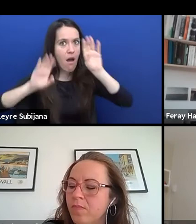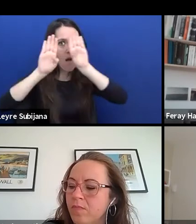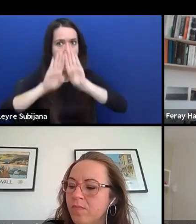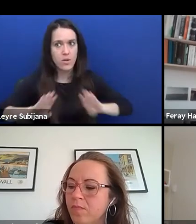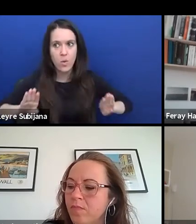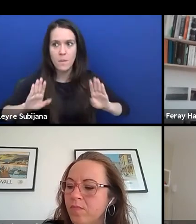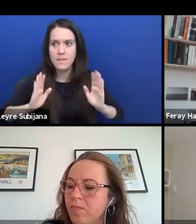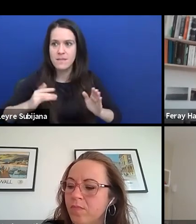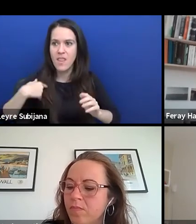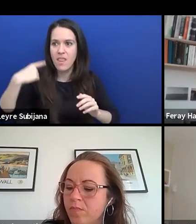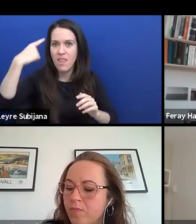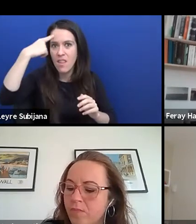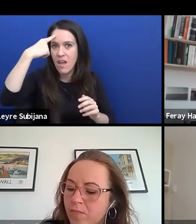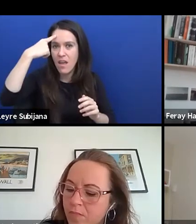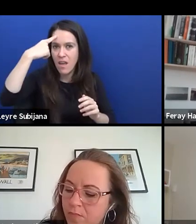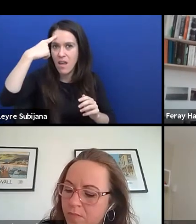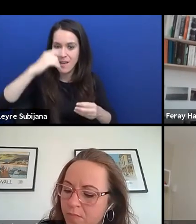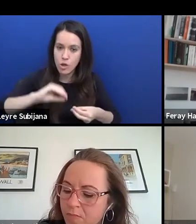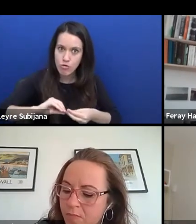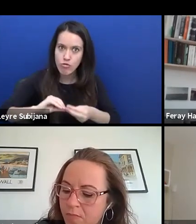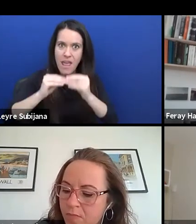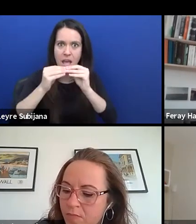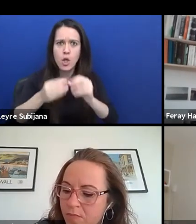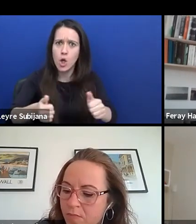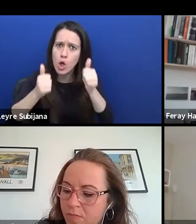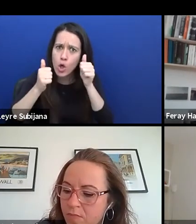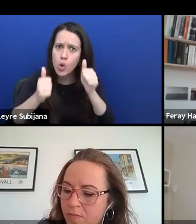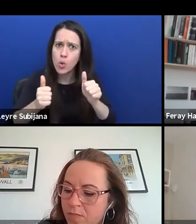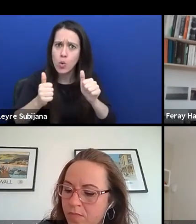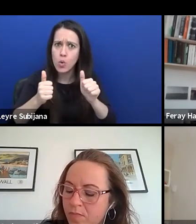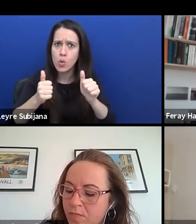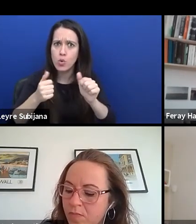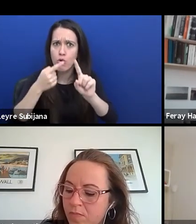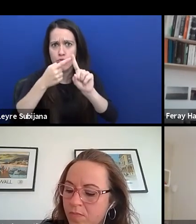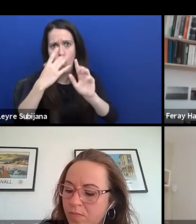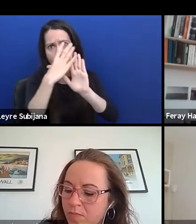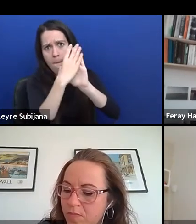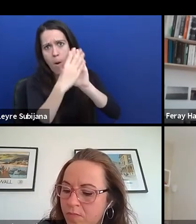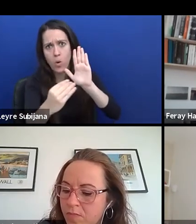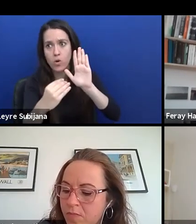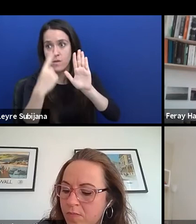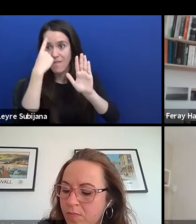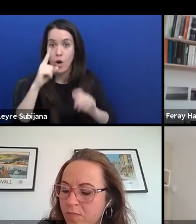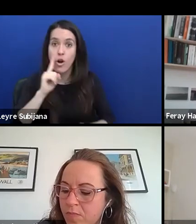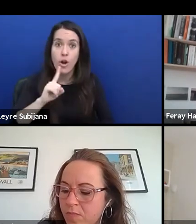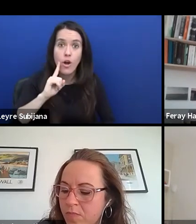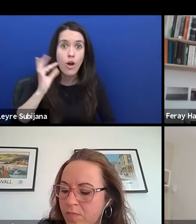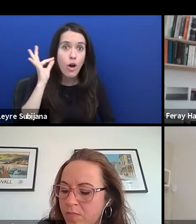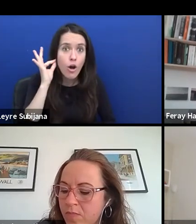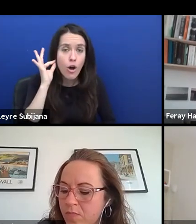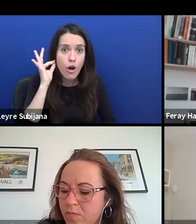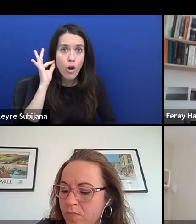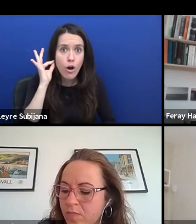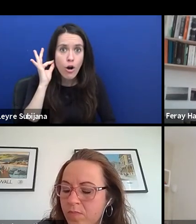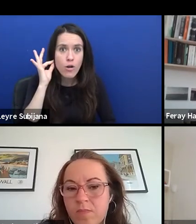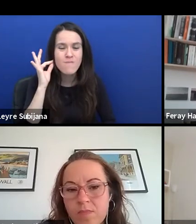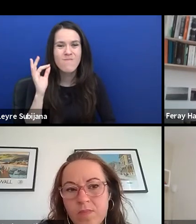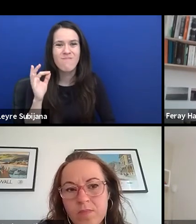to create good role models especially from girls, not the role models that they are used,